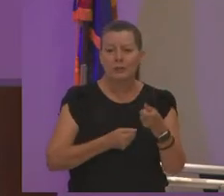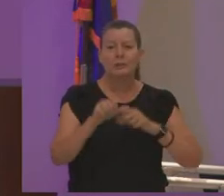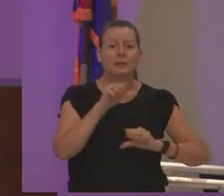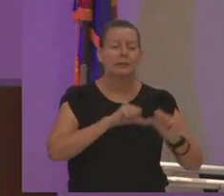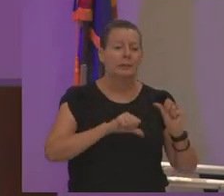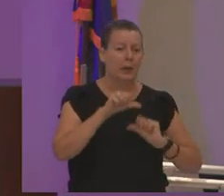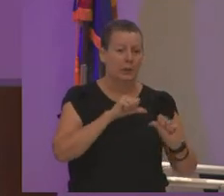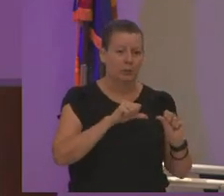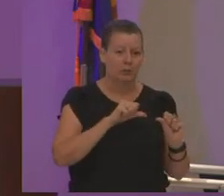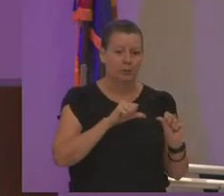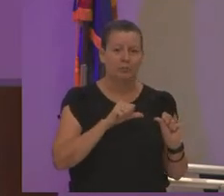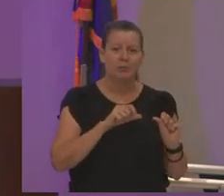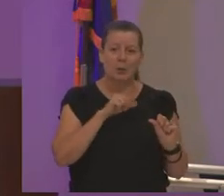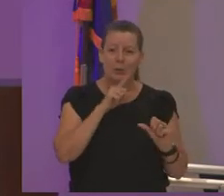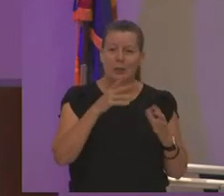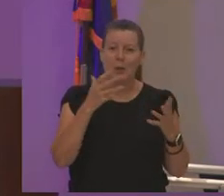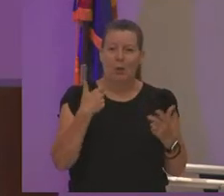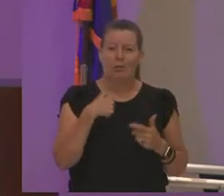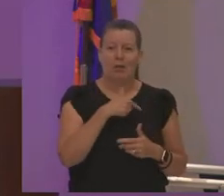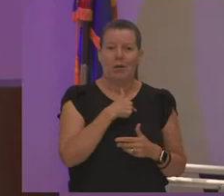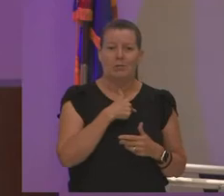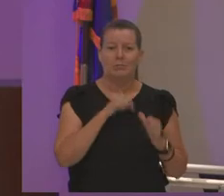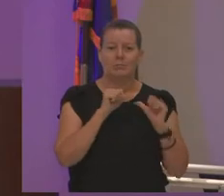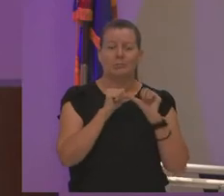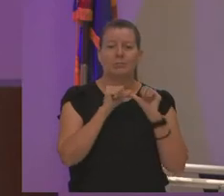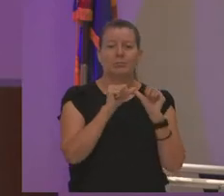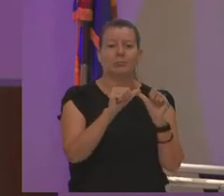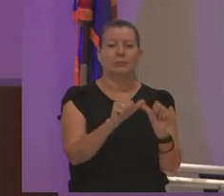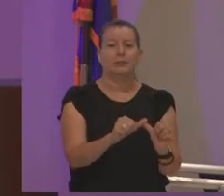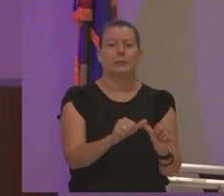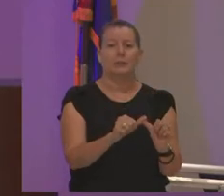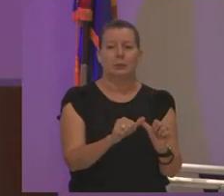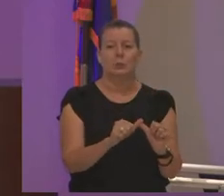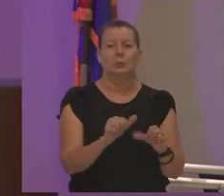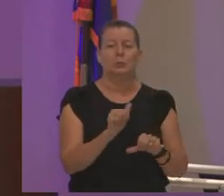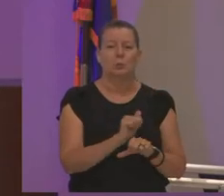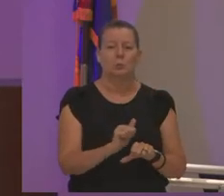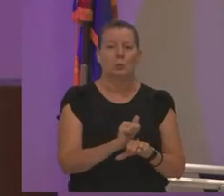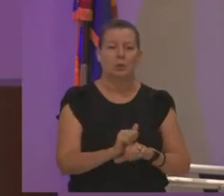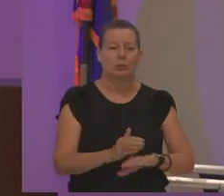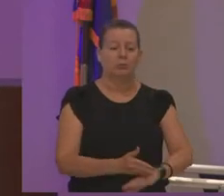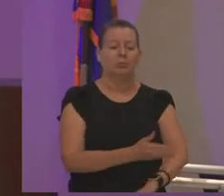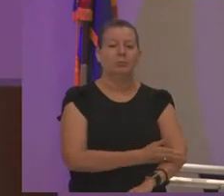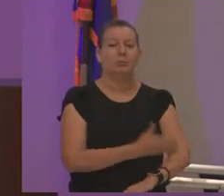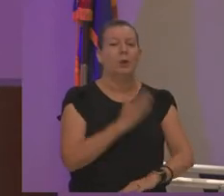so i really want us to continue to work on that that's going to take some time that's